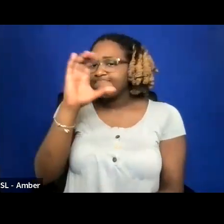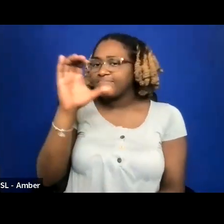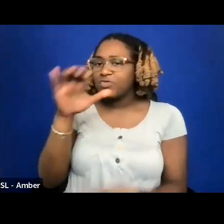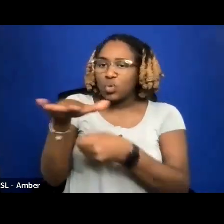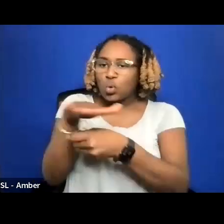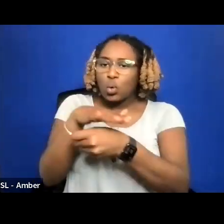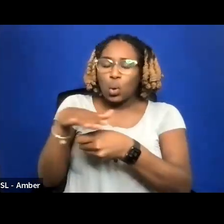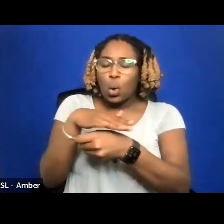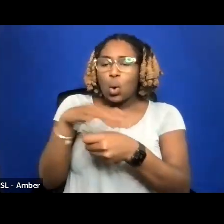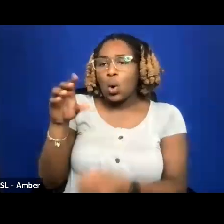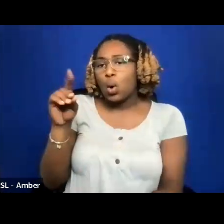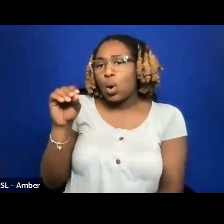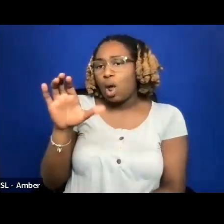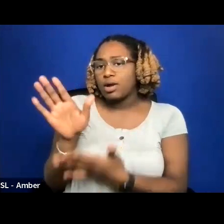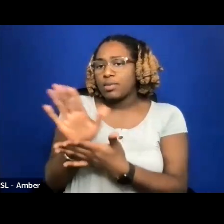ORGANIZATION FOR GUIDANCE.